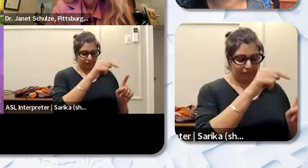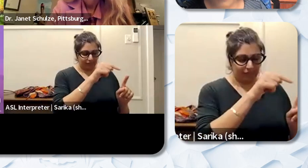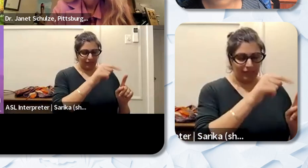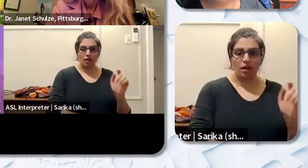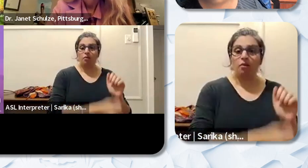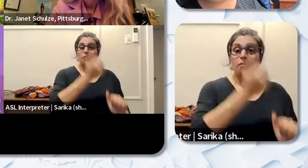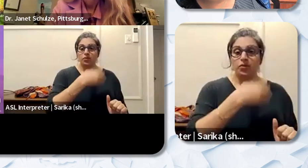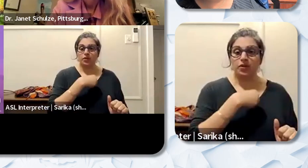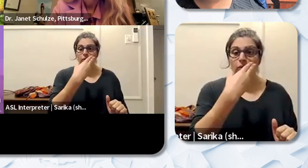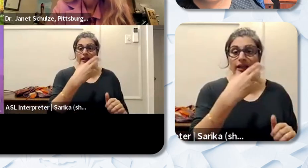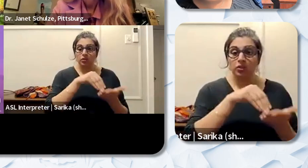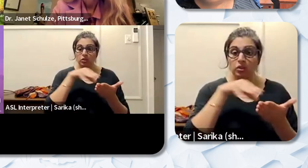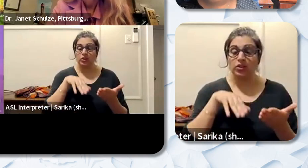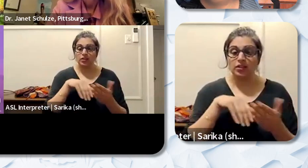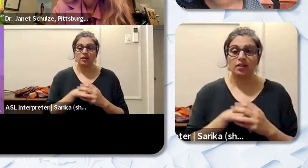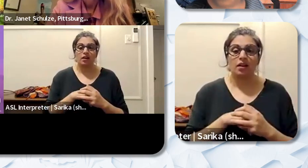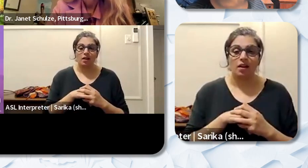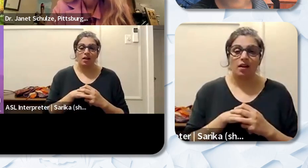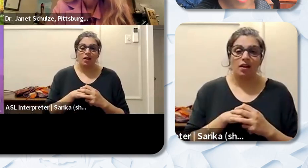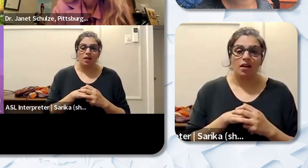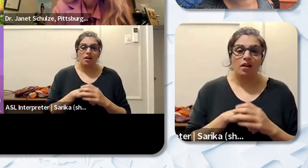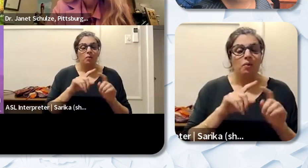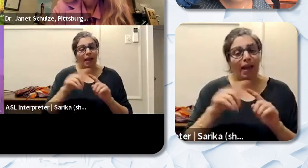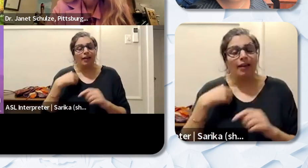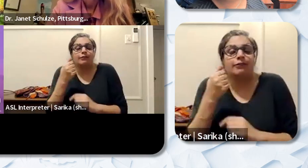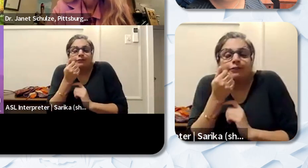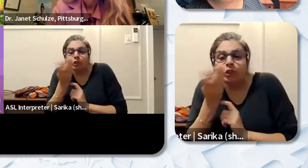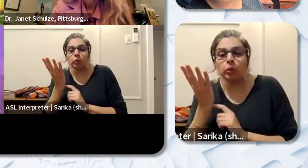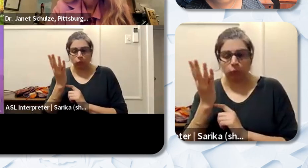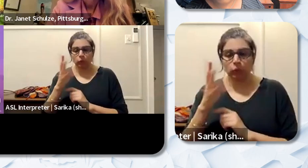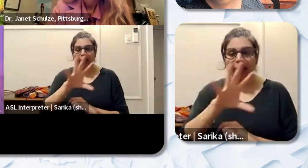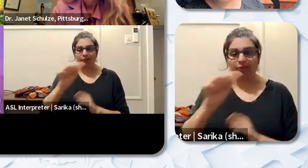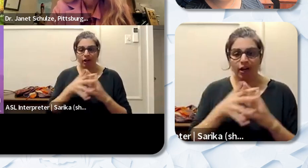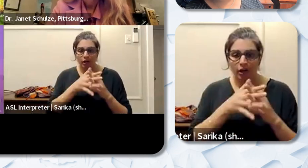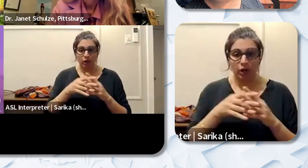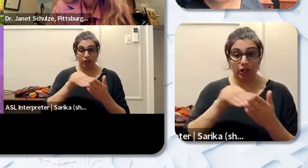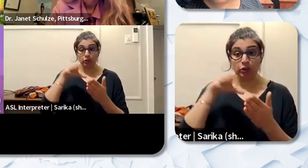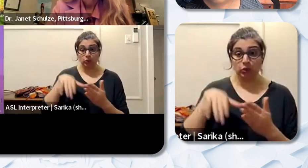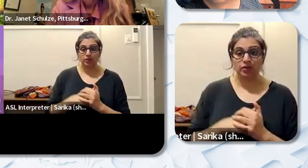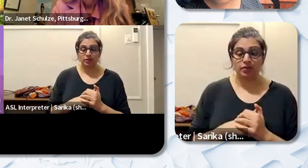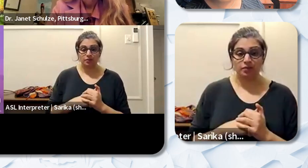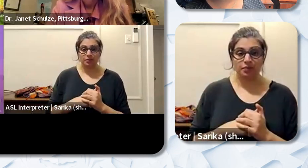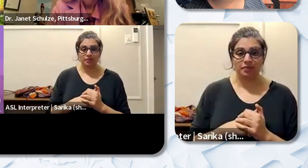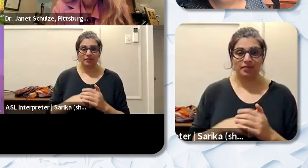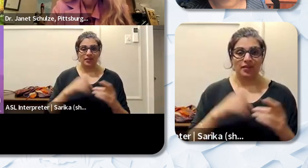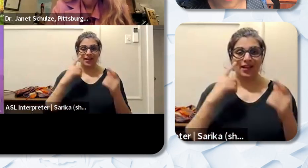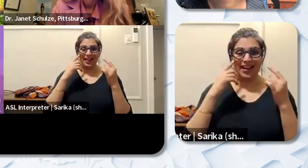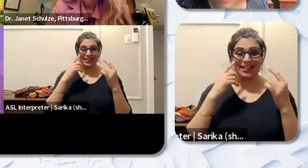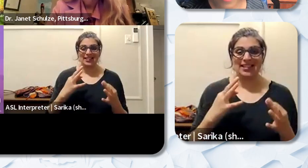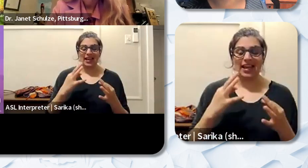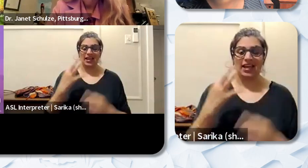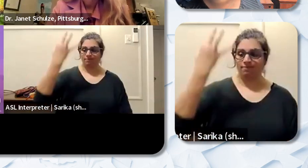students but I had a few African American students and I decided that every Friday being an African